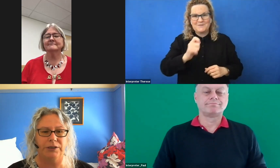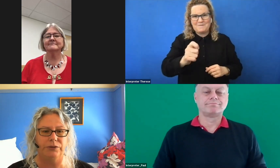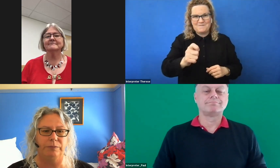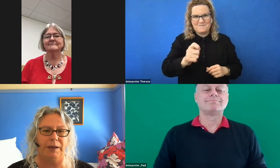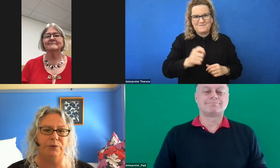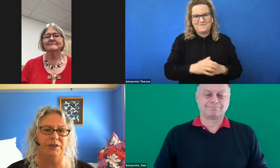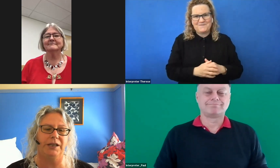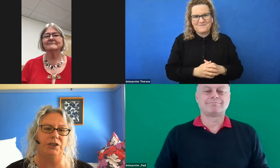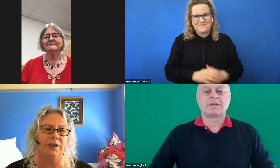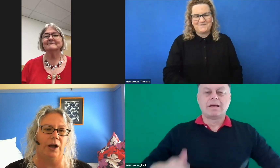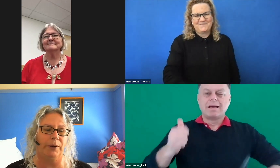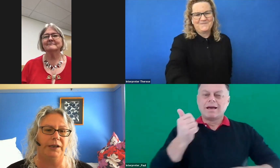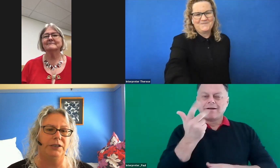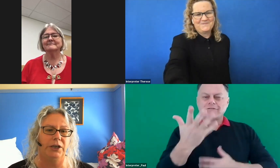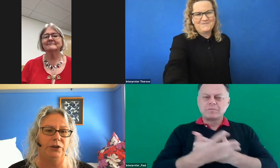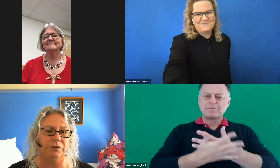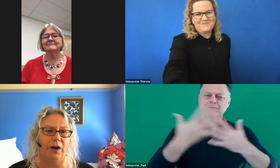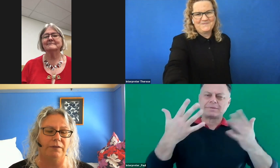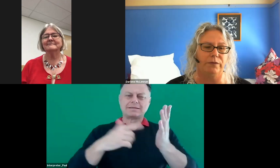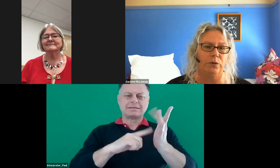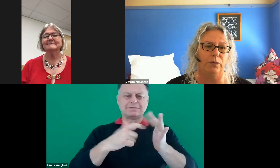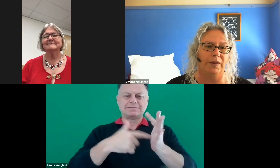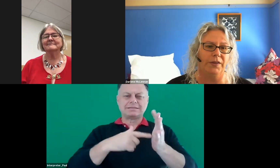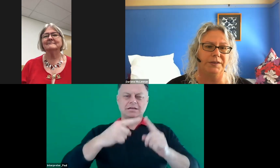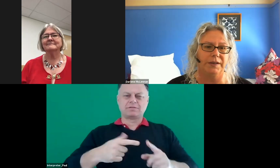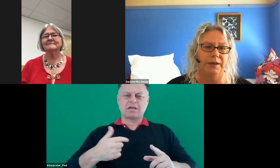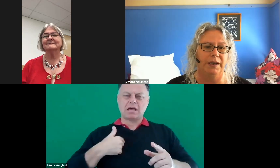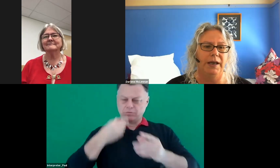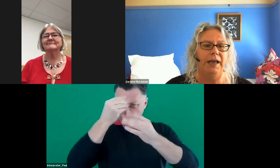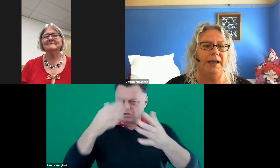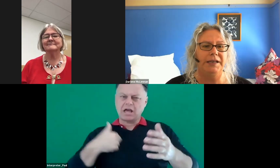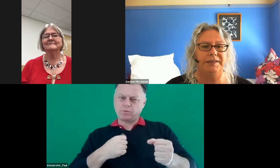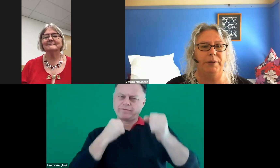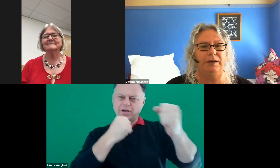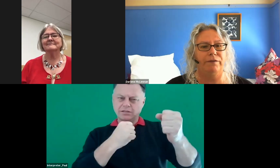to people's attention that I'm going to continue to fight for with others. Getting disability